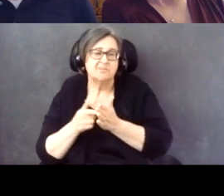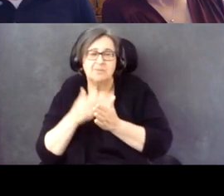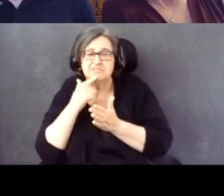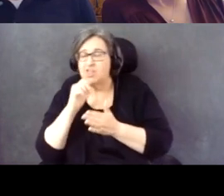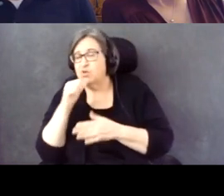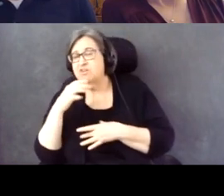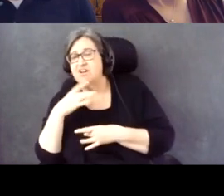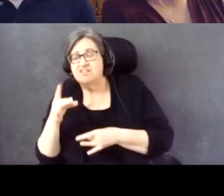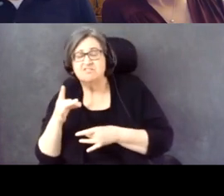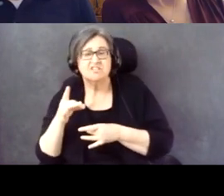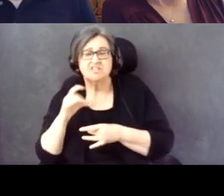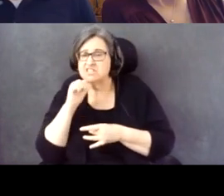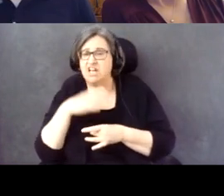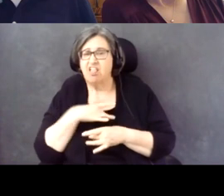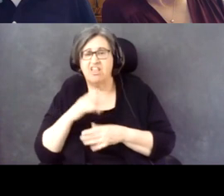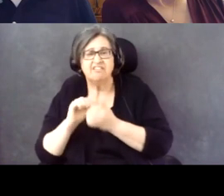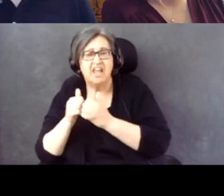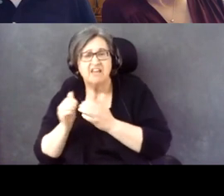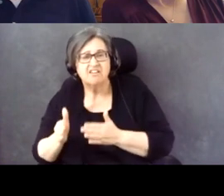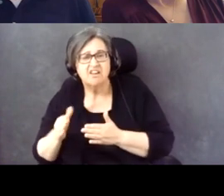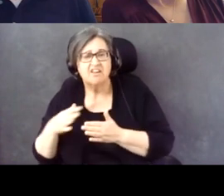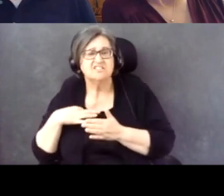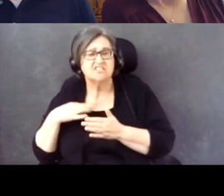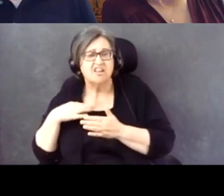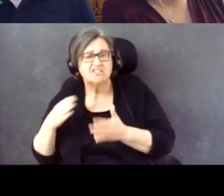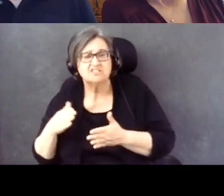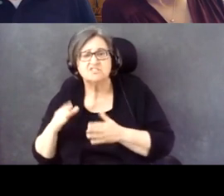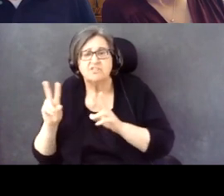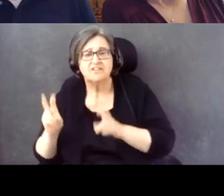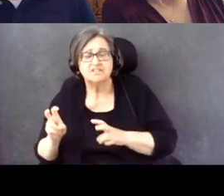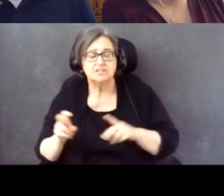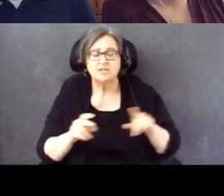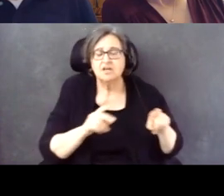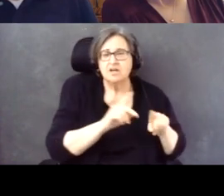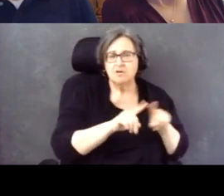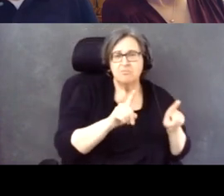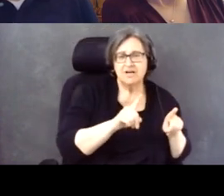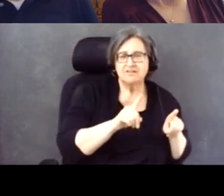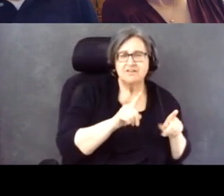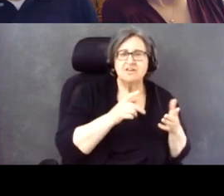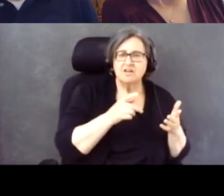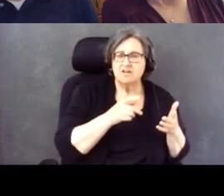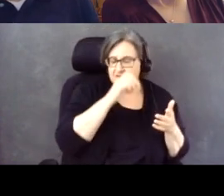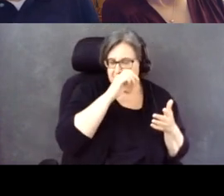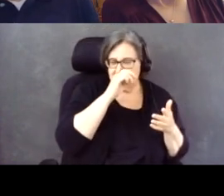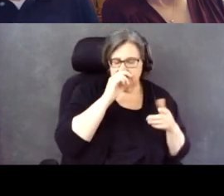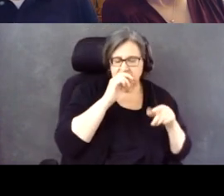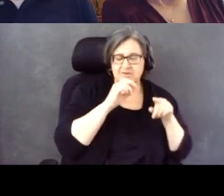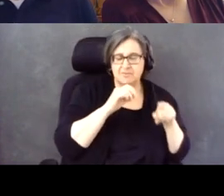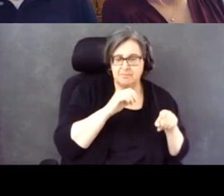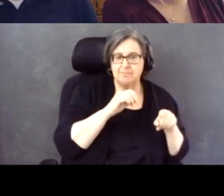The percent saying they did not vote due to concerns about the coronavirus was similar